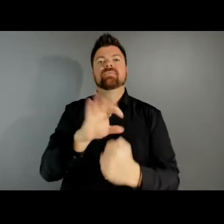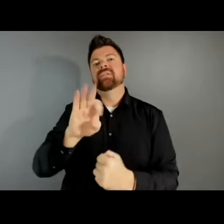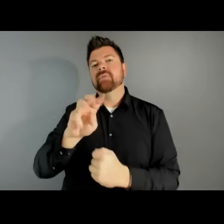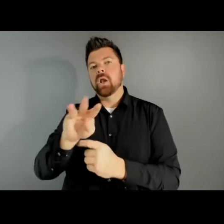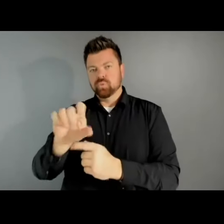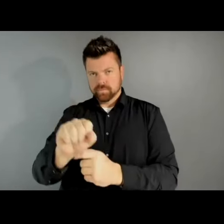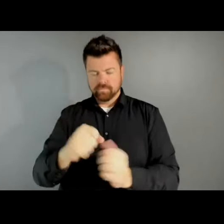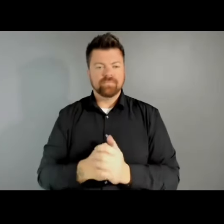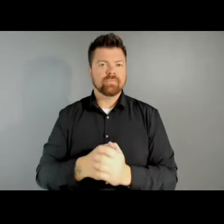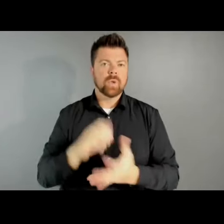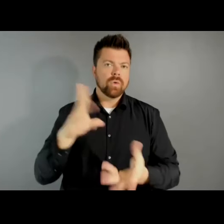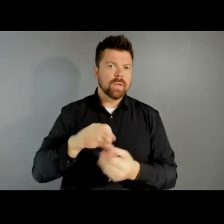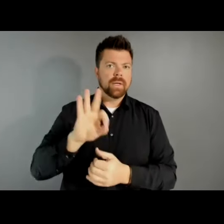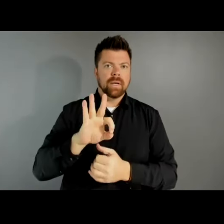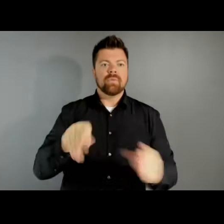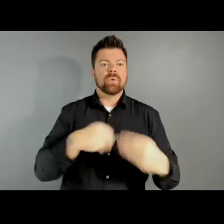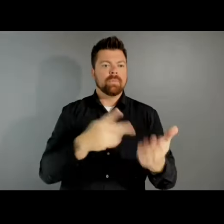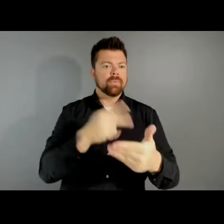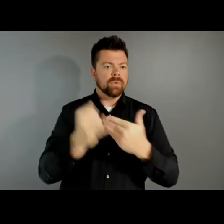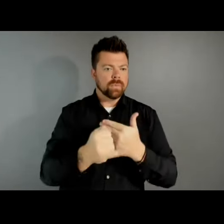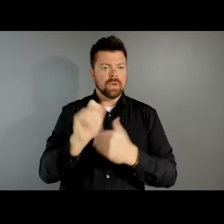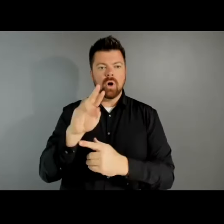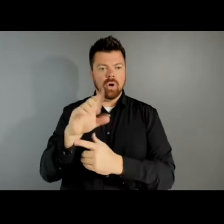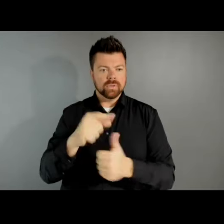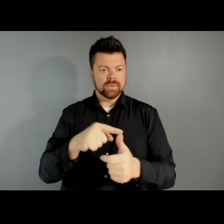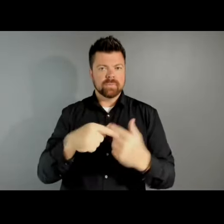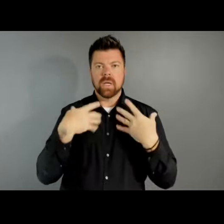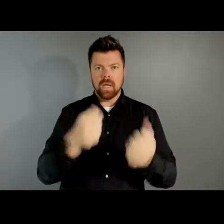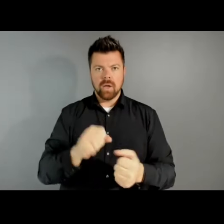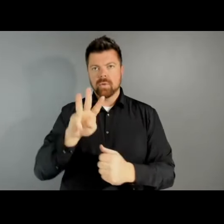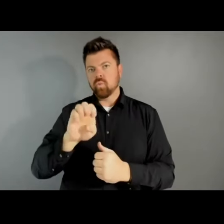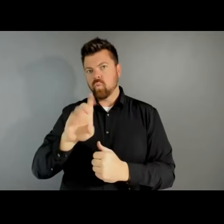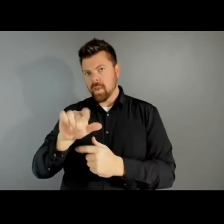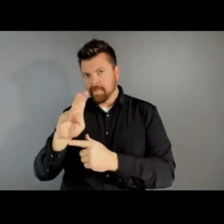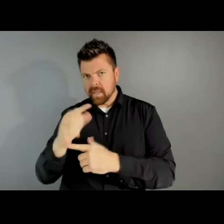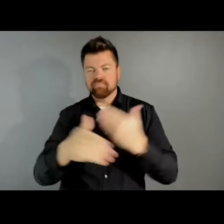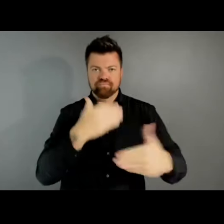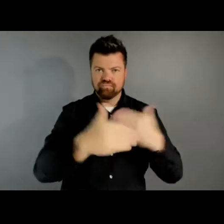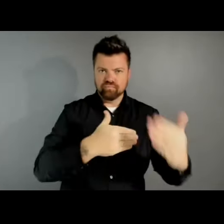Nine recommended projects under arts and health and wellbeing, a new pilot program of the National